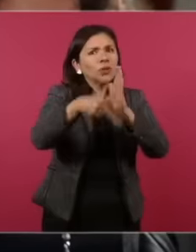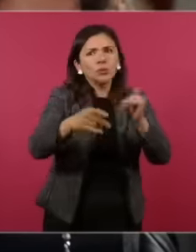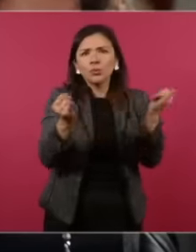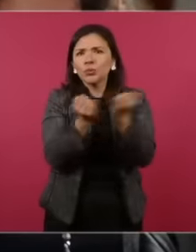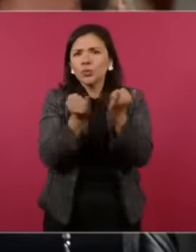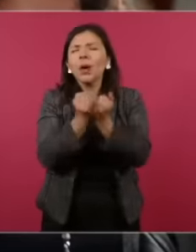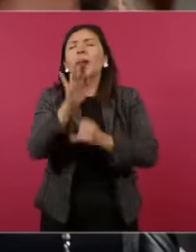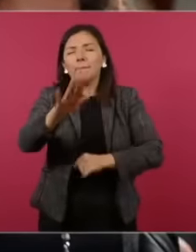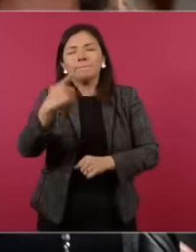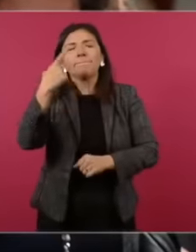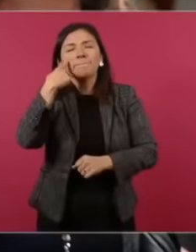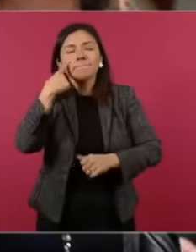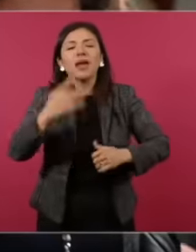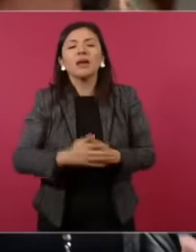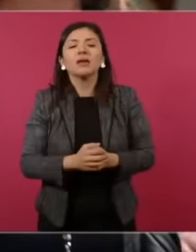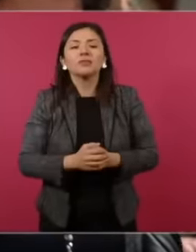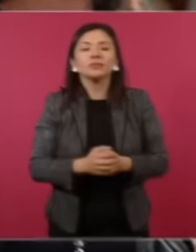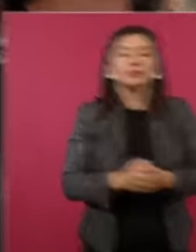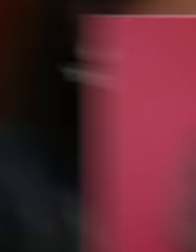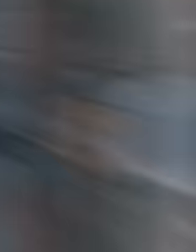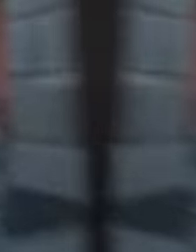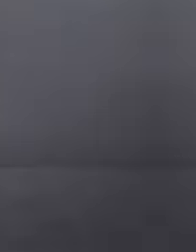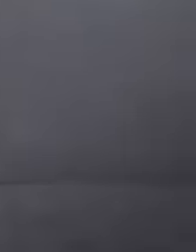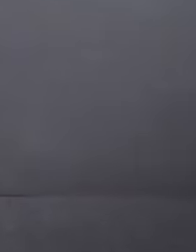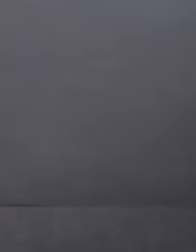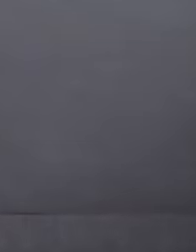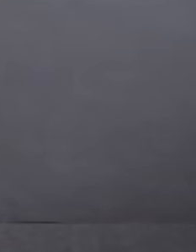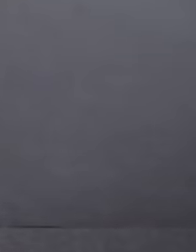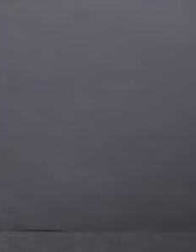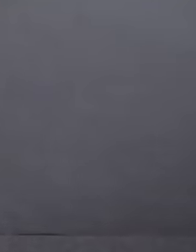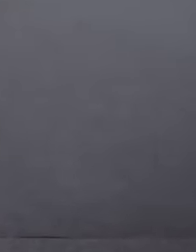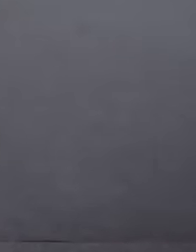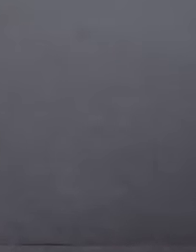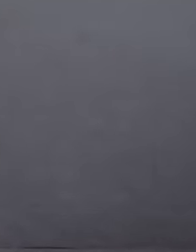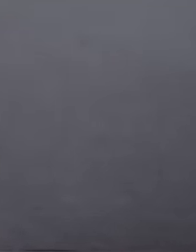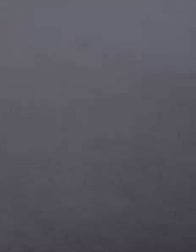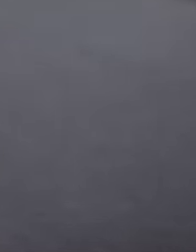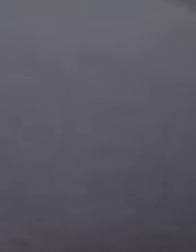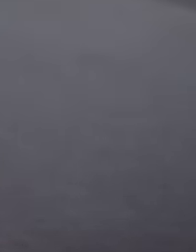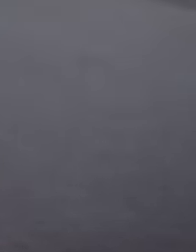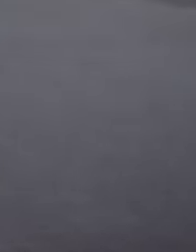Reina Ide Ramírez arrives again at the president's conference to put on a